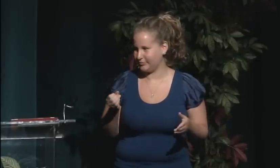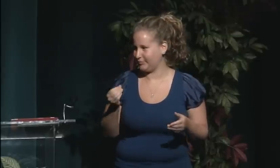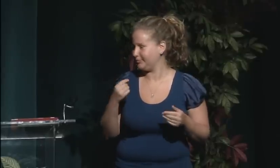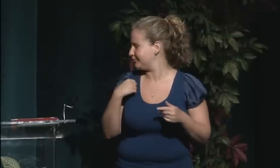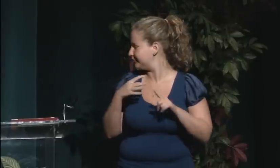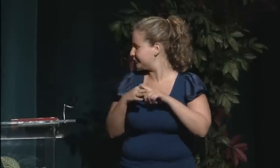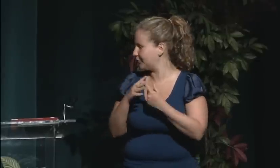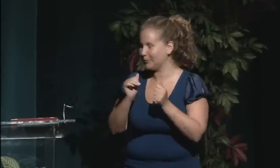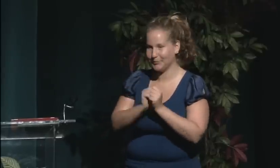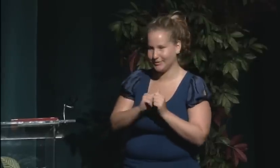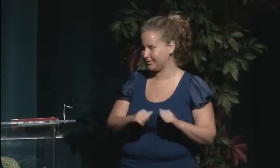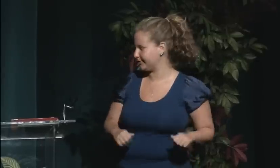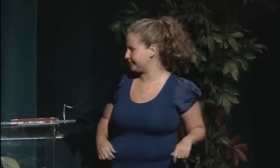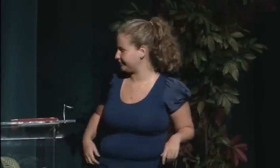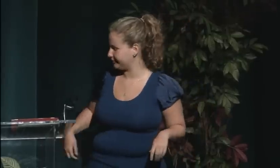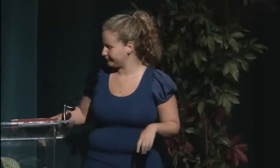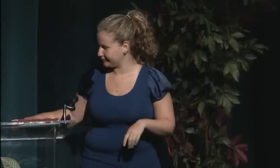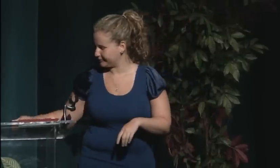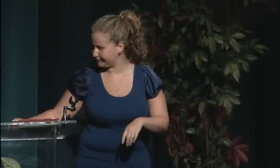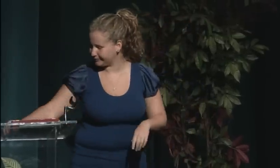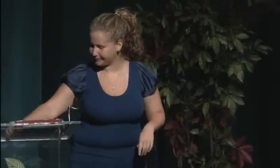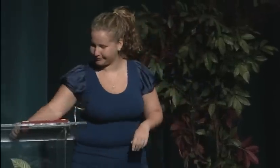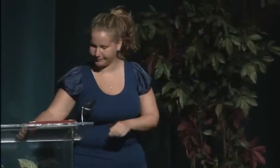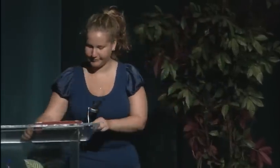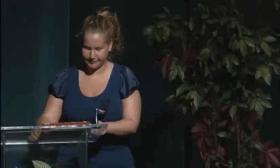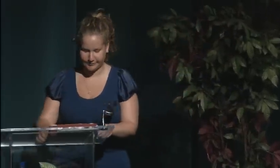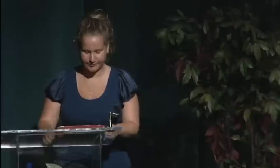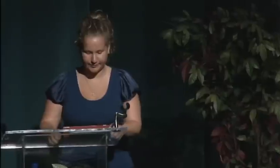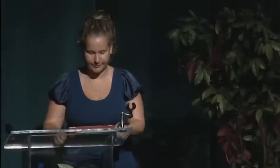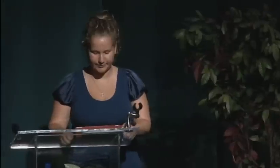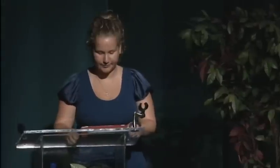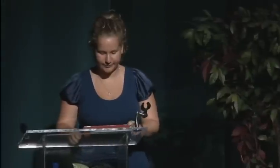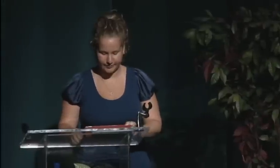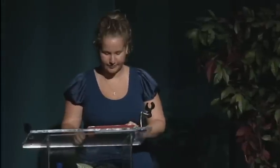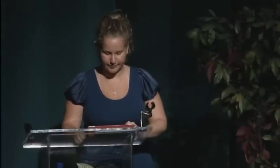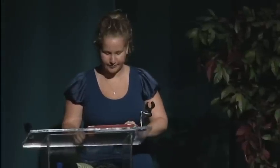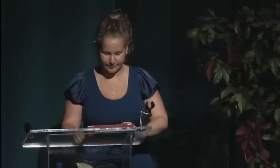So they had their own sports team, their own literary groups and lots of other activity.